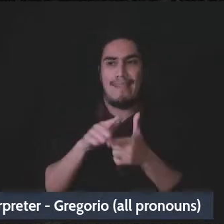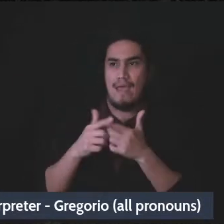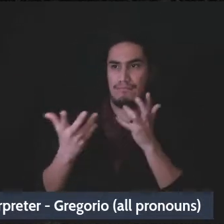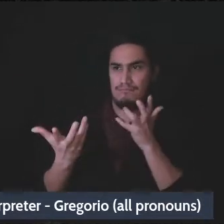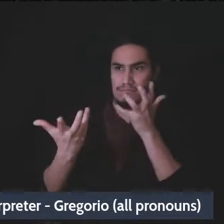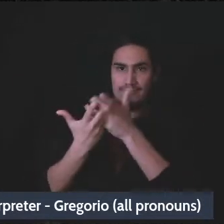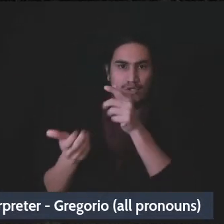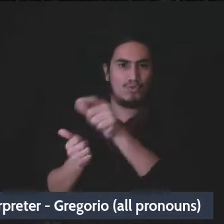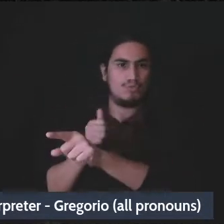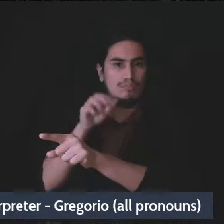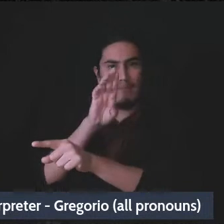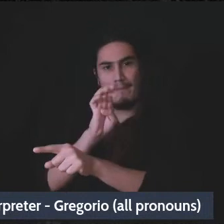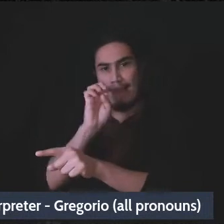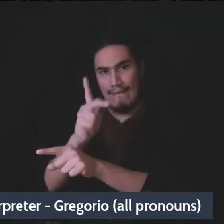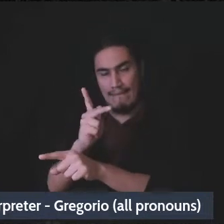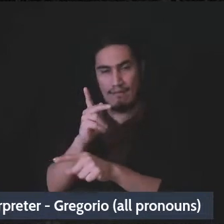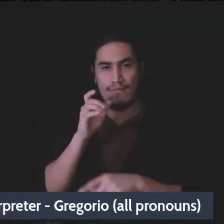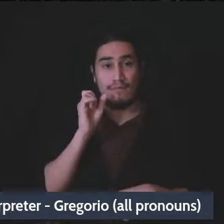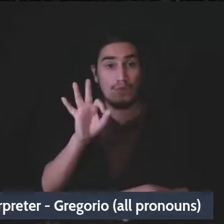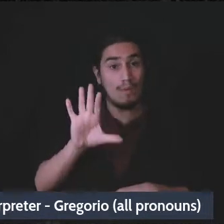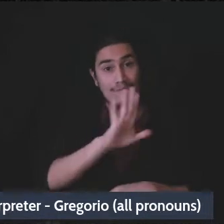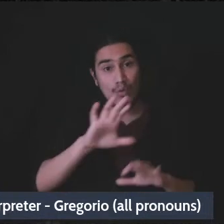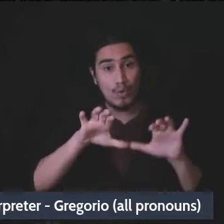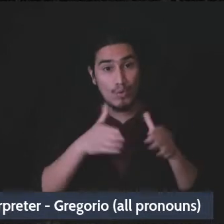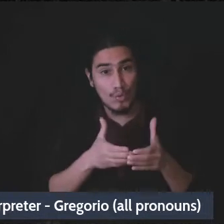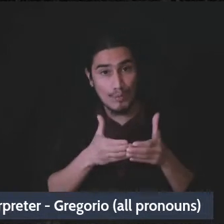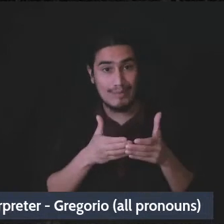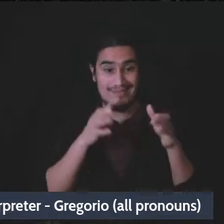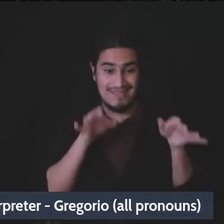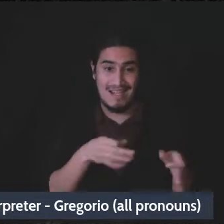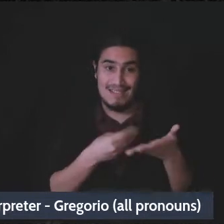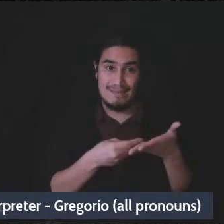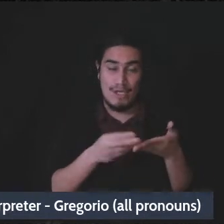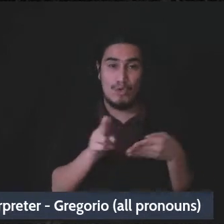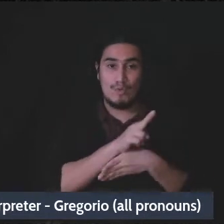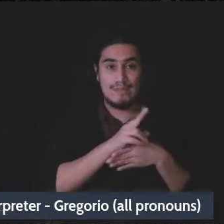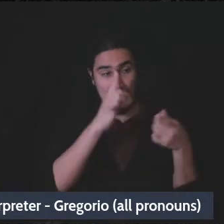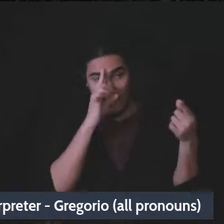if your group makes decisions around money using consensus, you can say we're going to